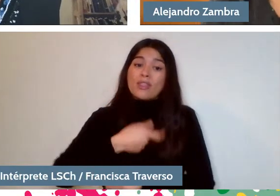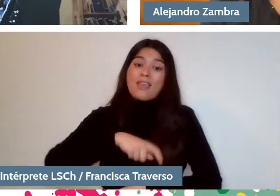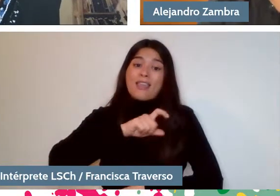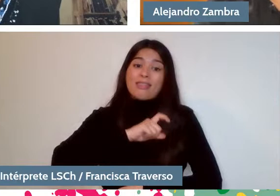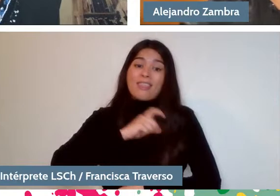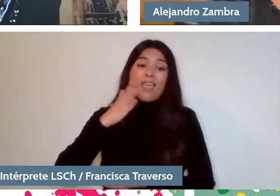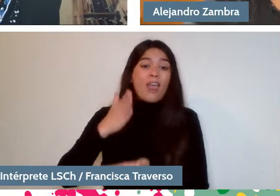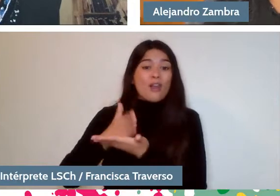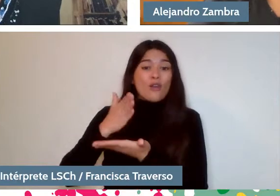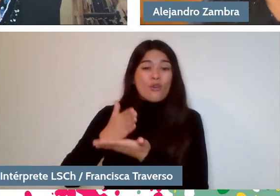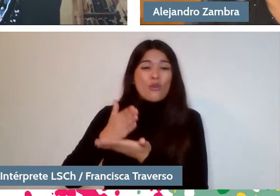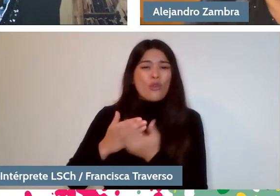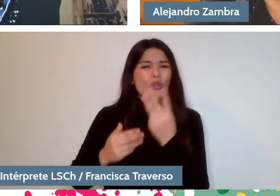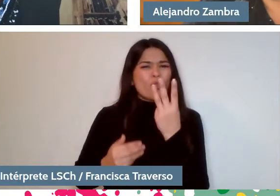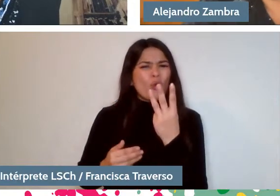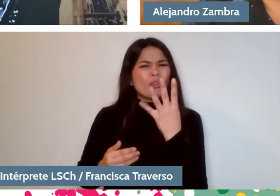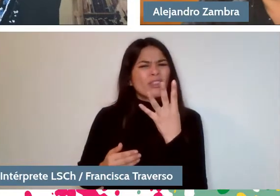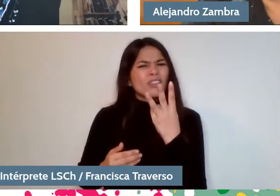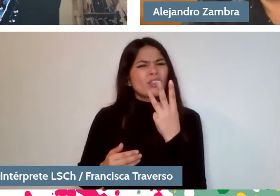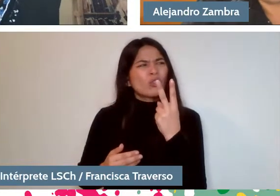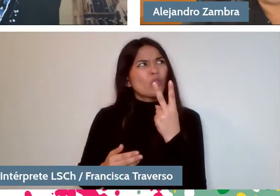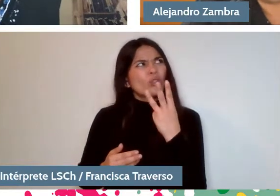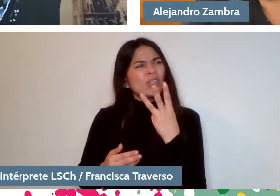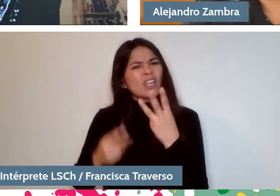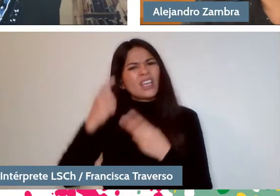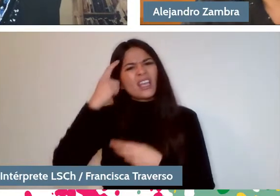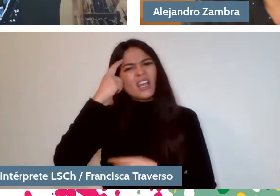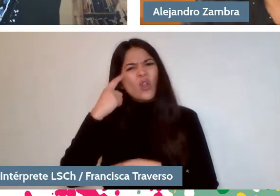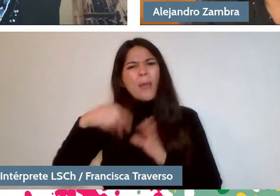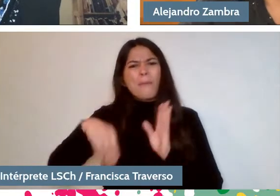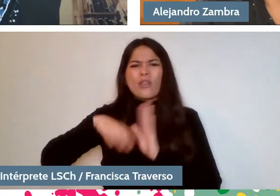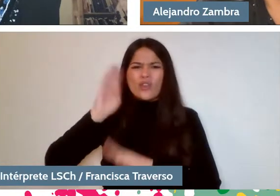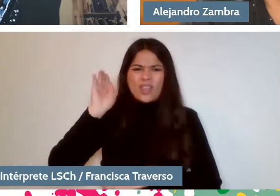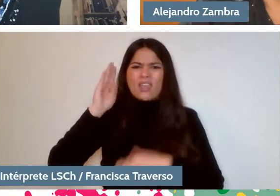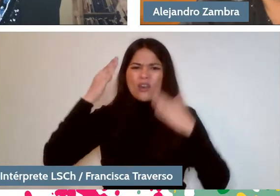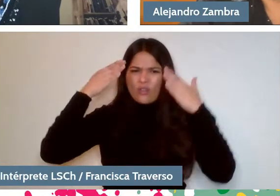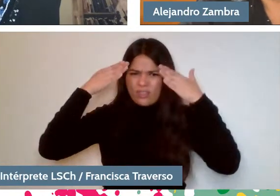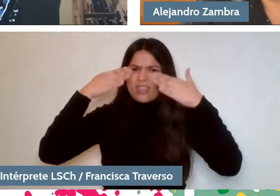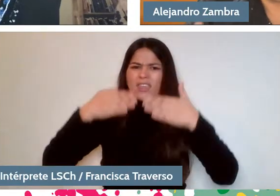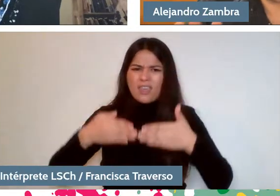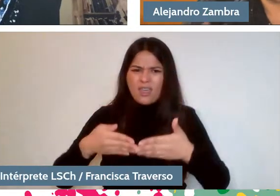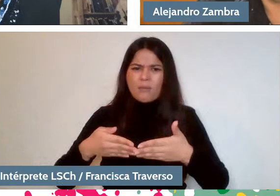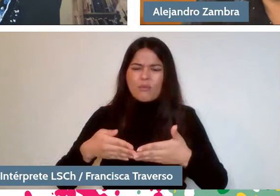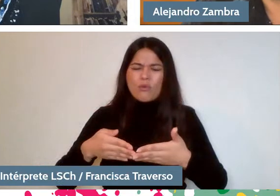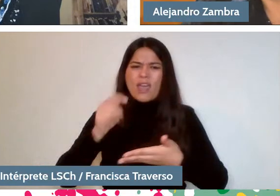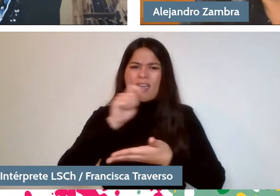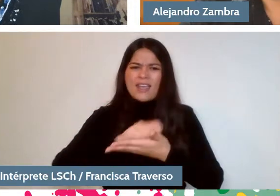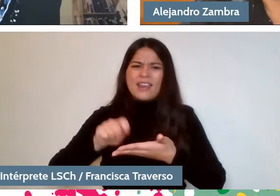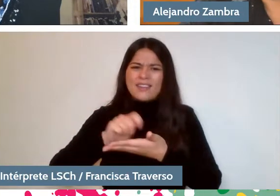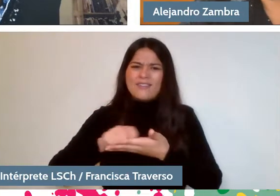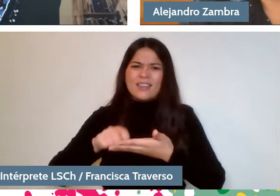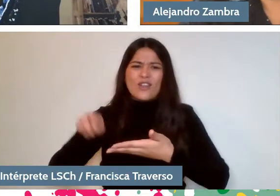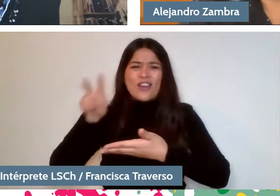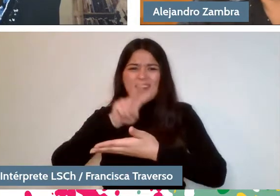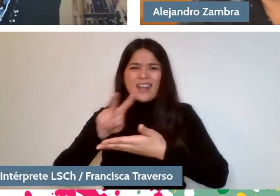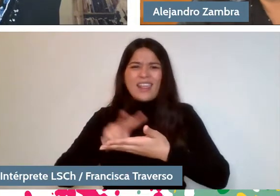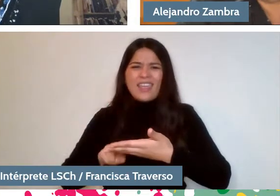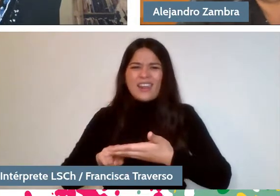who dedicate ourselves to writing or reading always had some teacher who marked us.